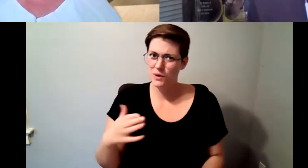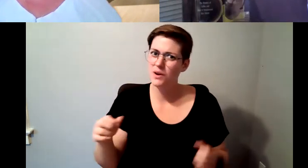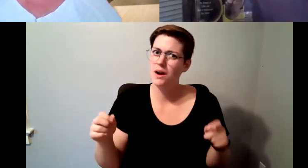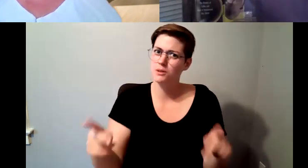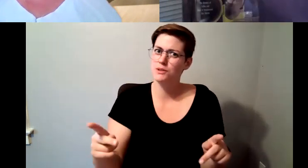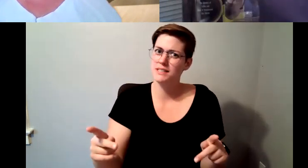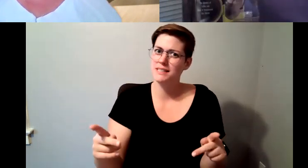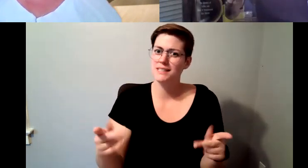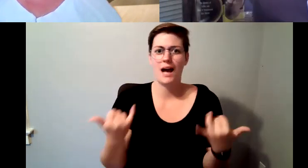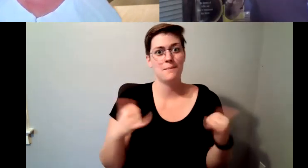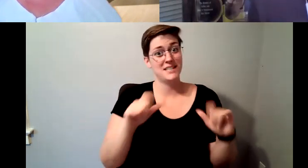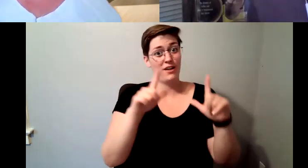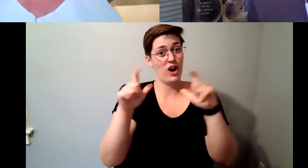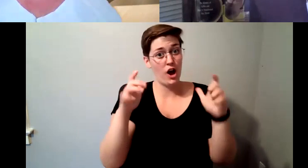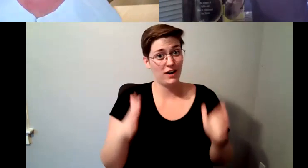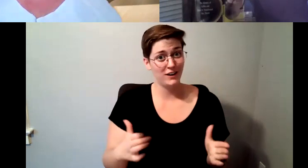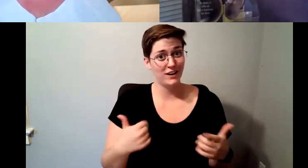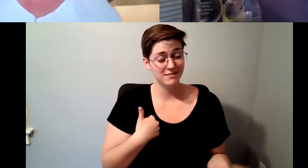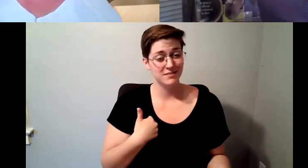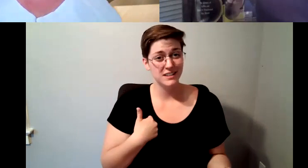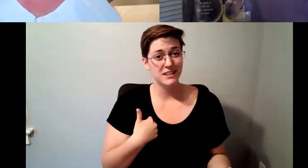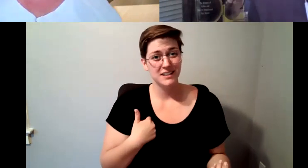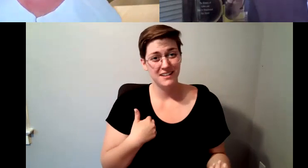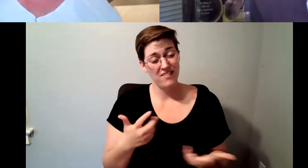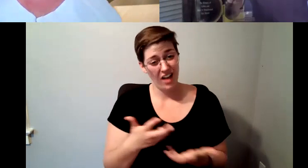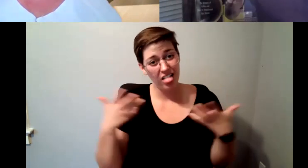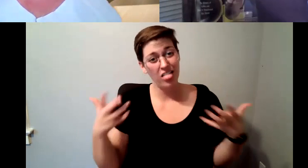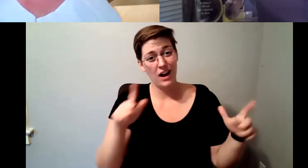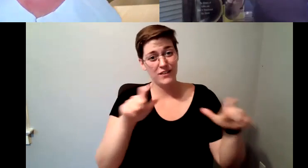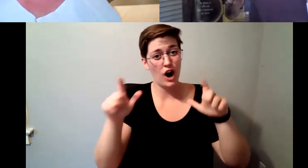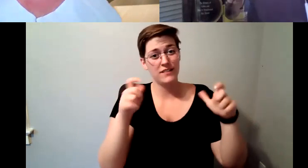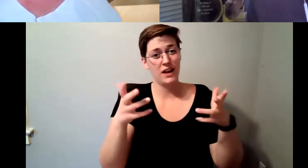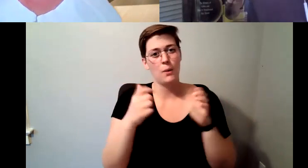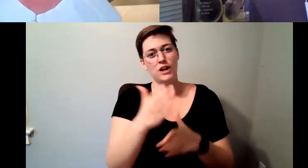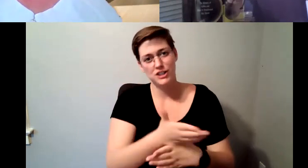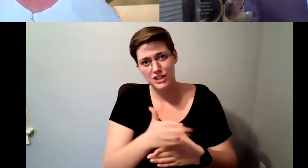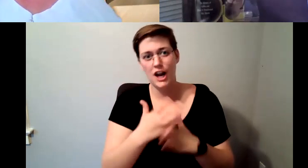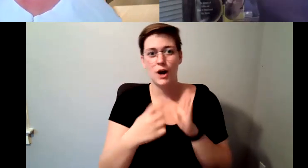a photographer and I have, I have a lot of photography that I'd love to share and and maybe couple with.